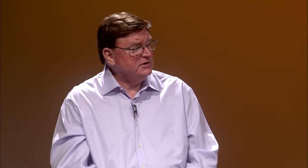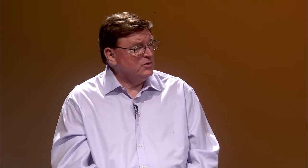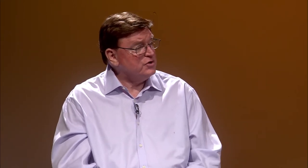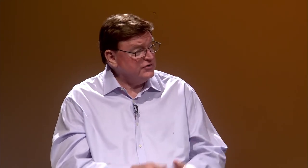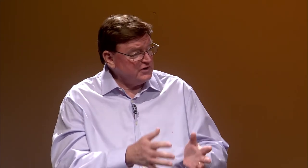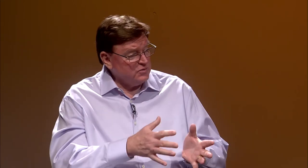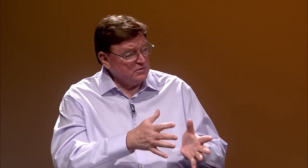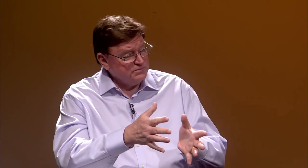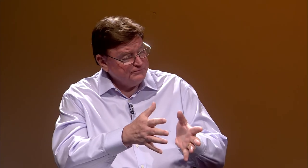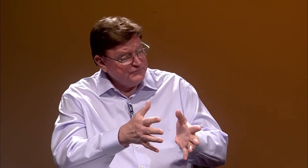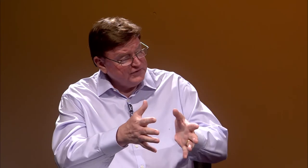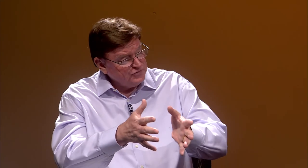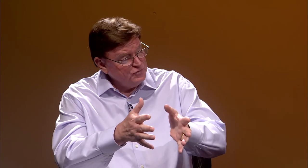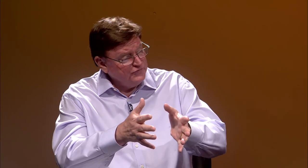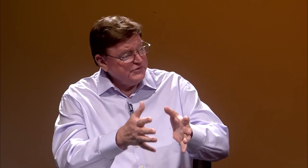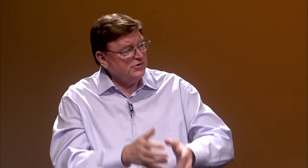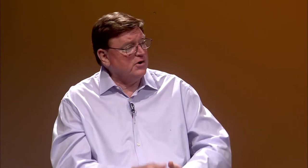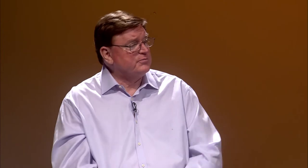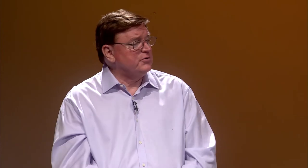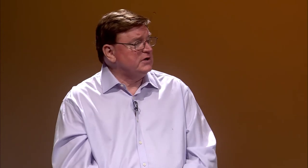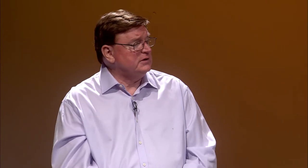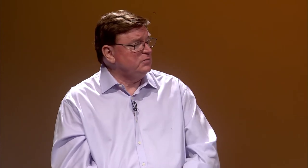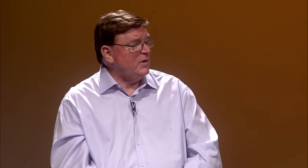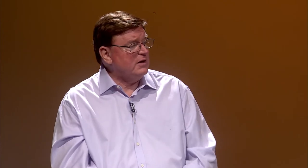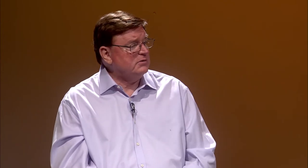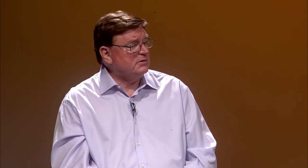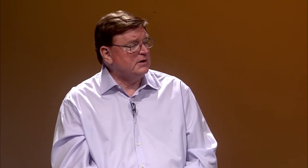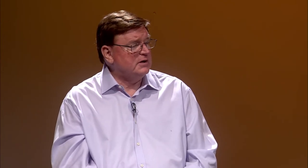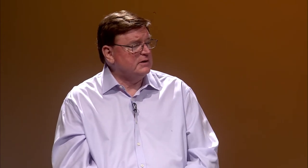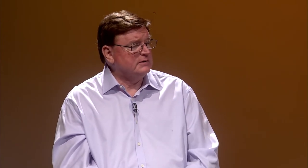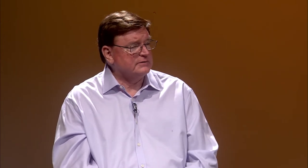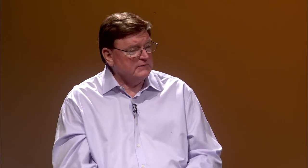or do you think things are moving along pretty well,